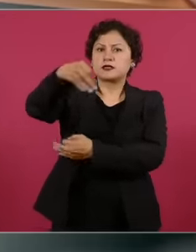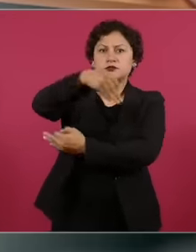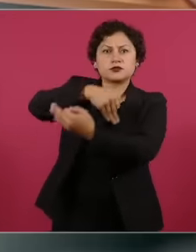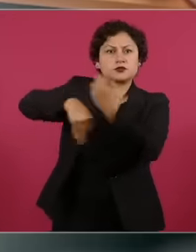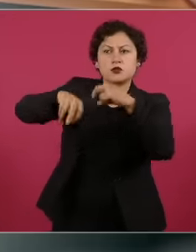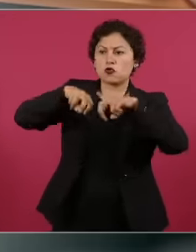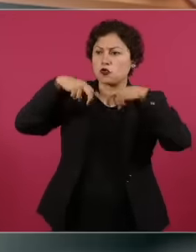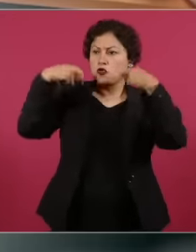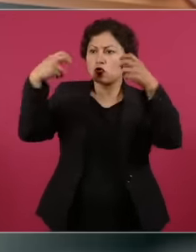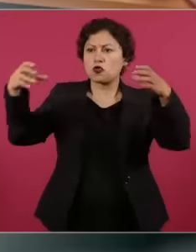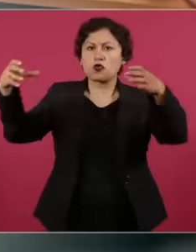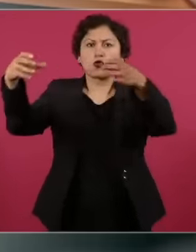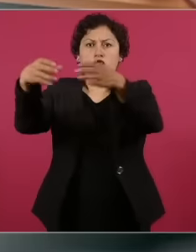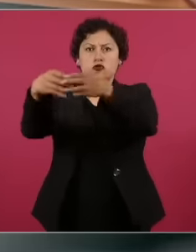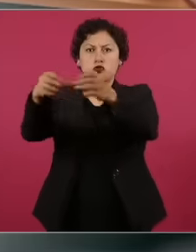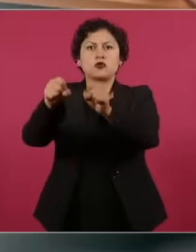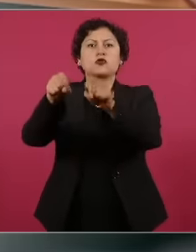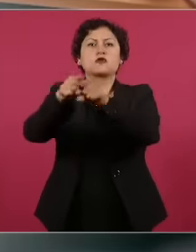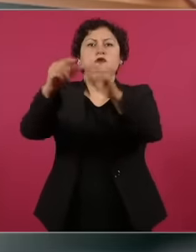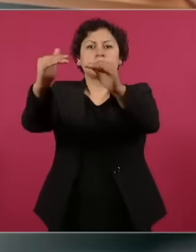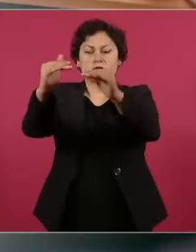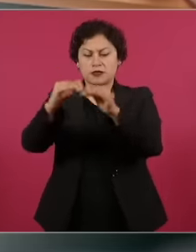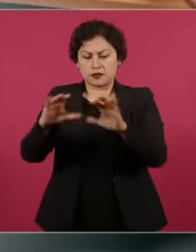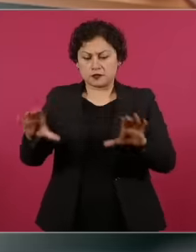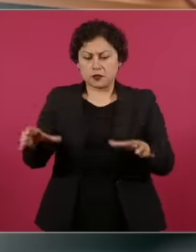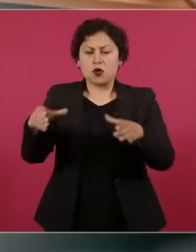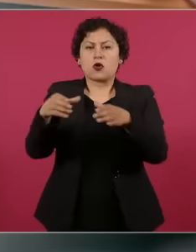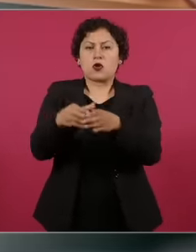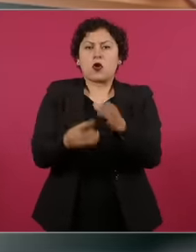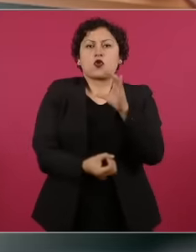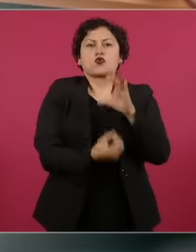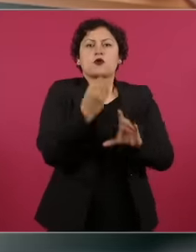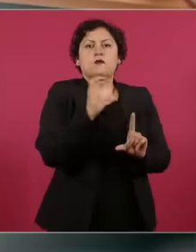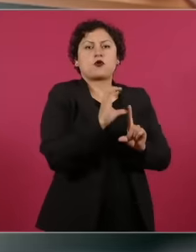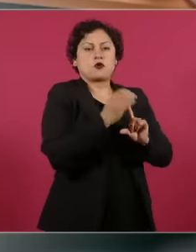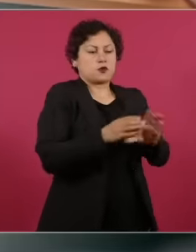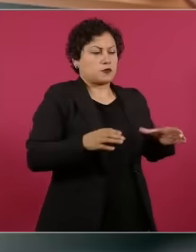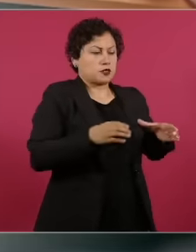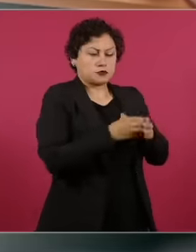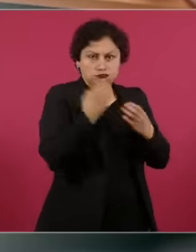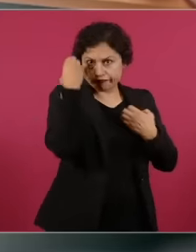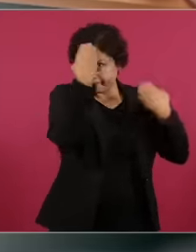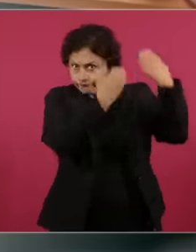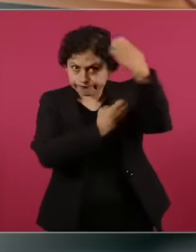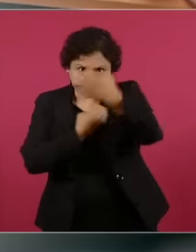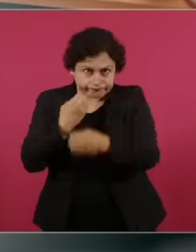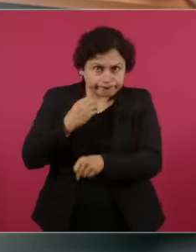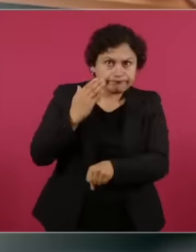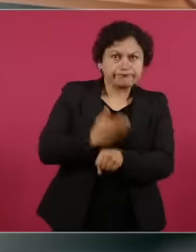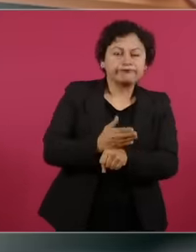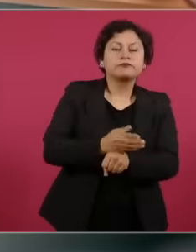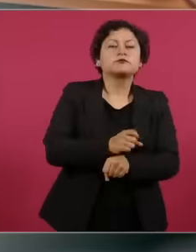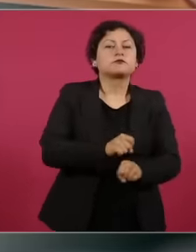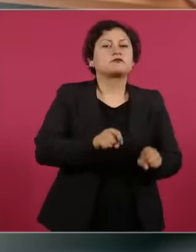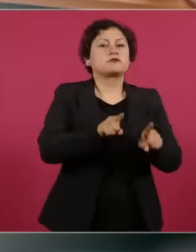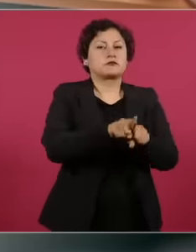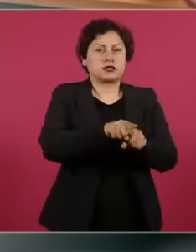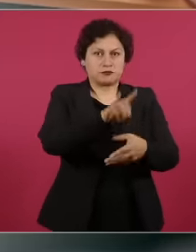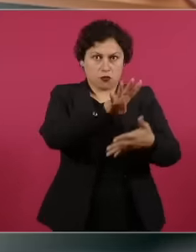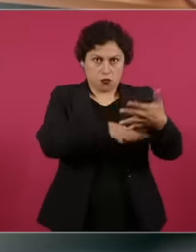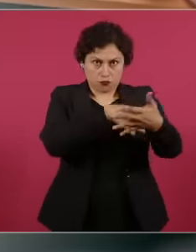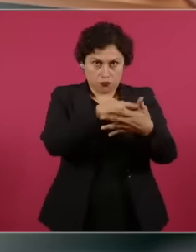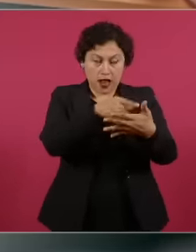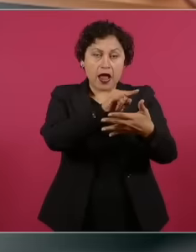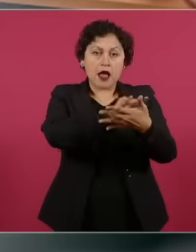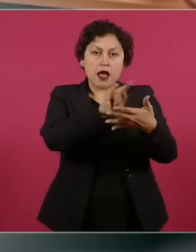the entire disciplinary court this new court its members to the two vacancies of the electoral court